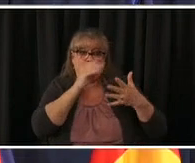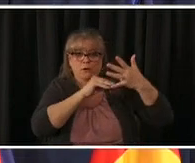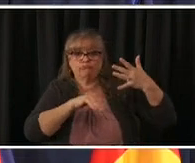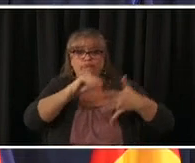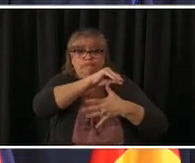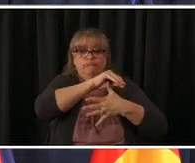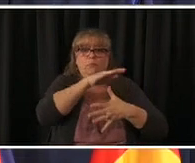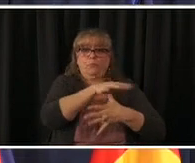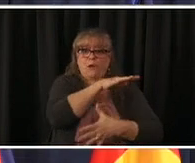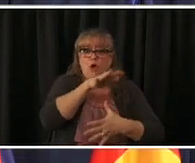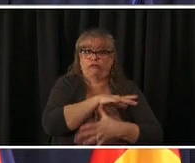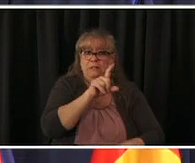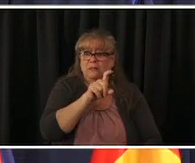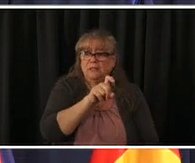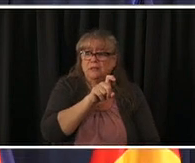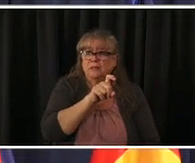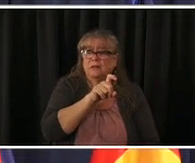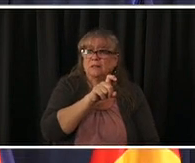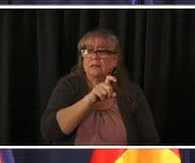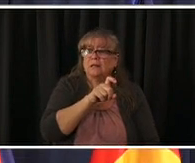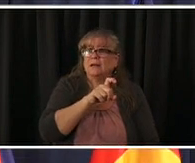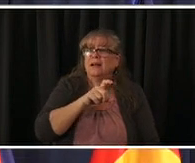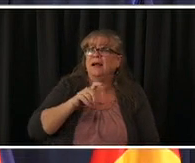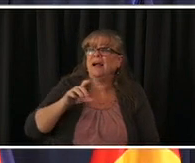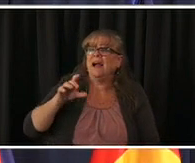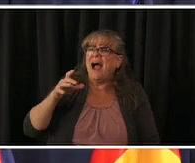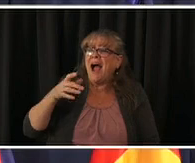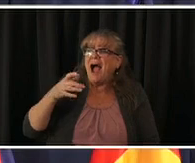jesse i think this might be one of the if not the first this might be one of the first you